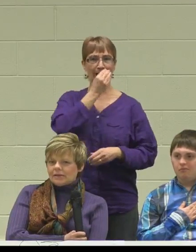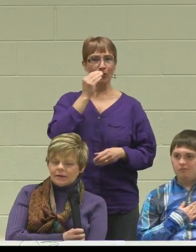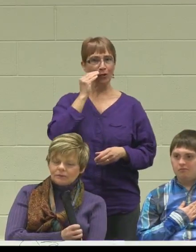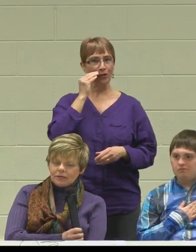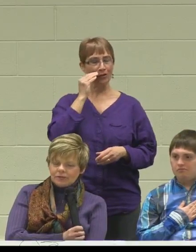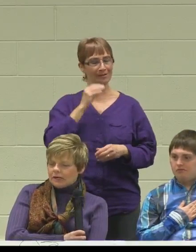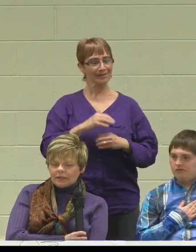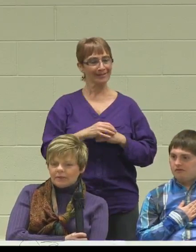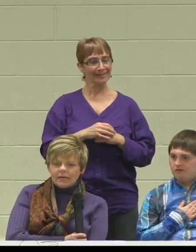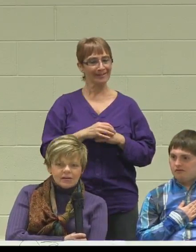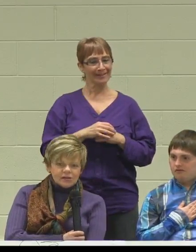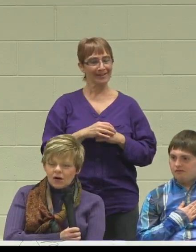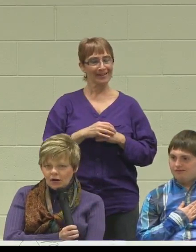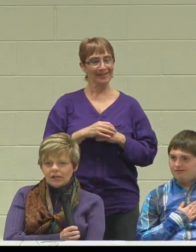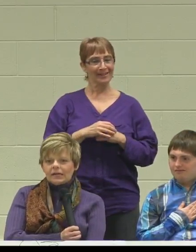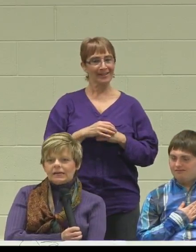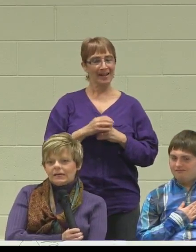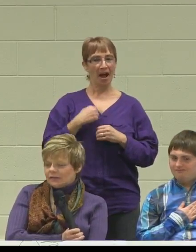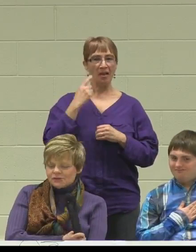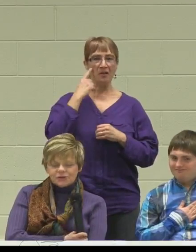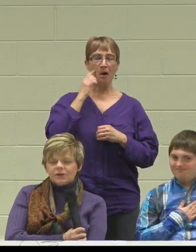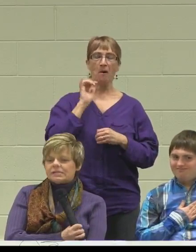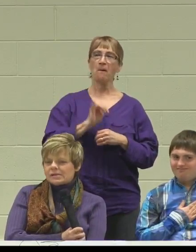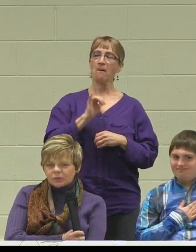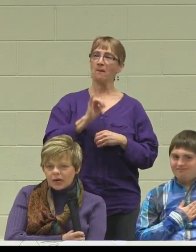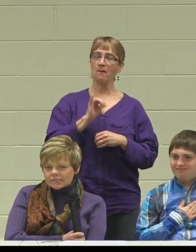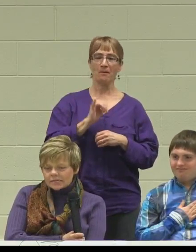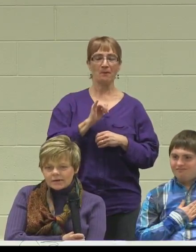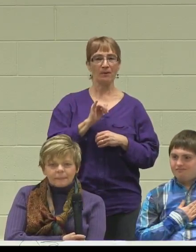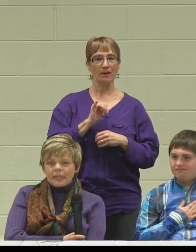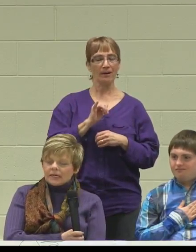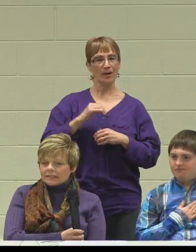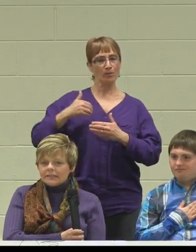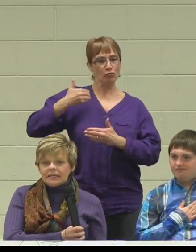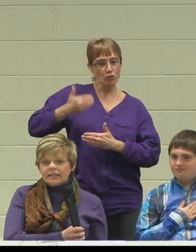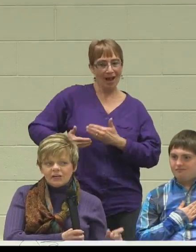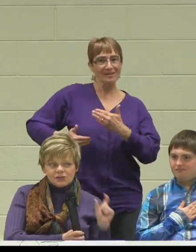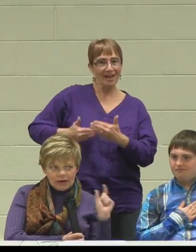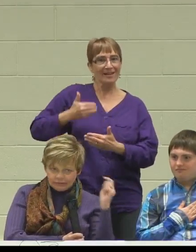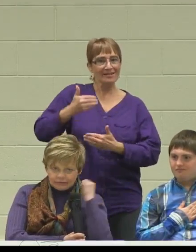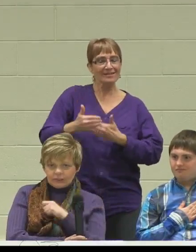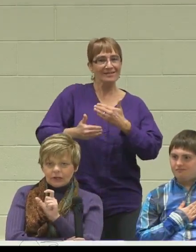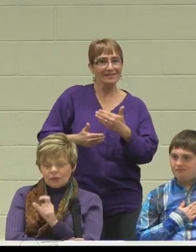that it really dawned on me. It's all in the journey. It's in the process. It isn't in each and every little thing